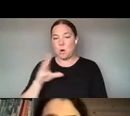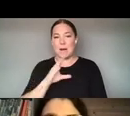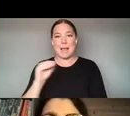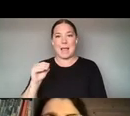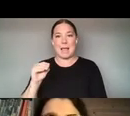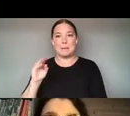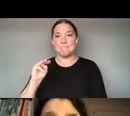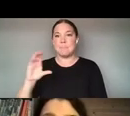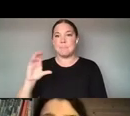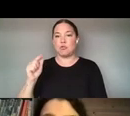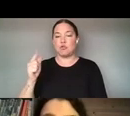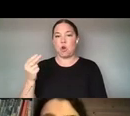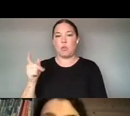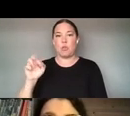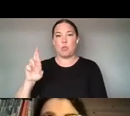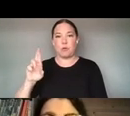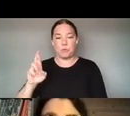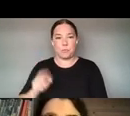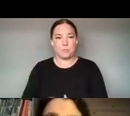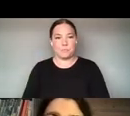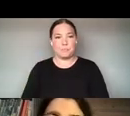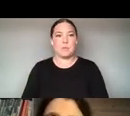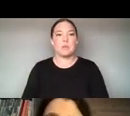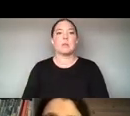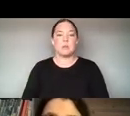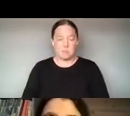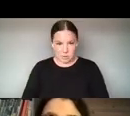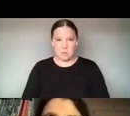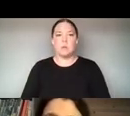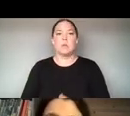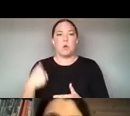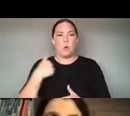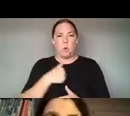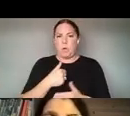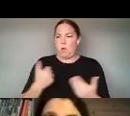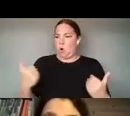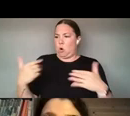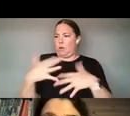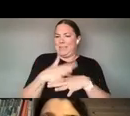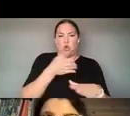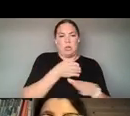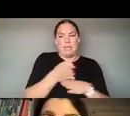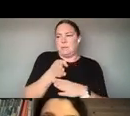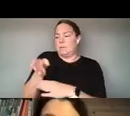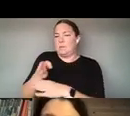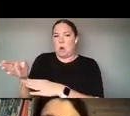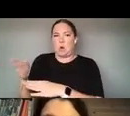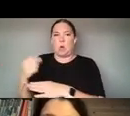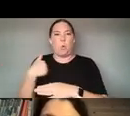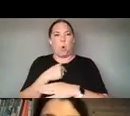WE'RE INTERDISCIPLINARY AND WE SERVE AS A BRIDGE BETWEEN ACADEMIA AND PRACTITIONERS. THAT'S VERY